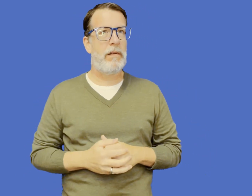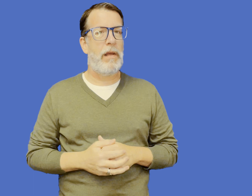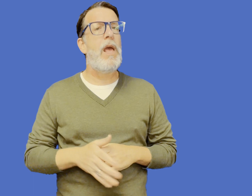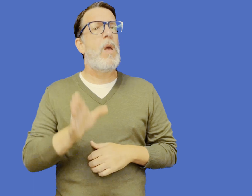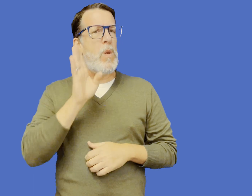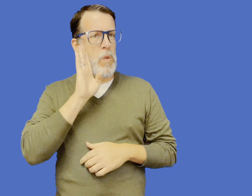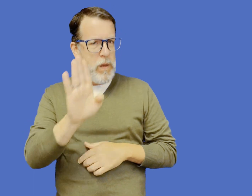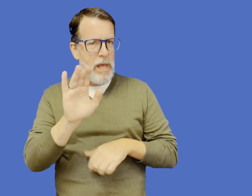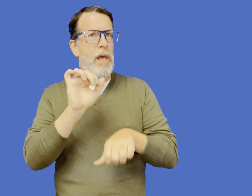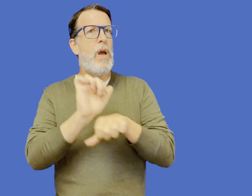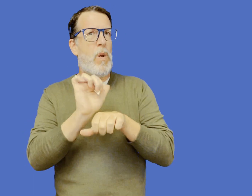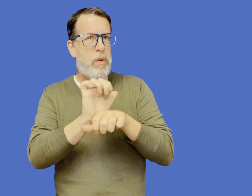as smooth as possible.